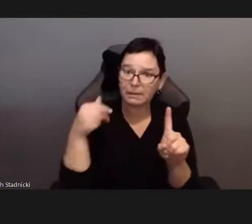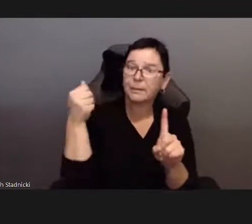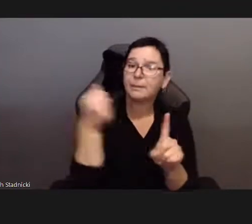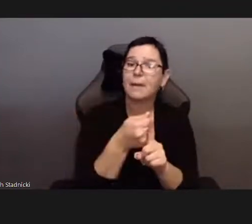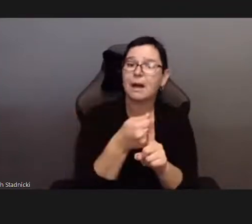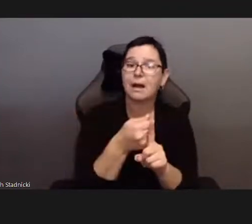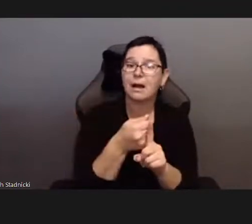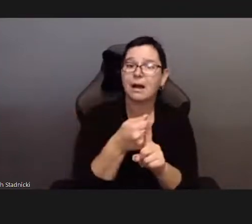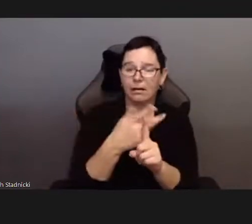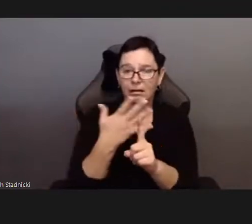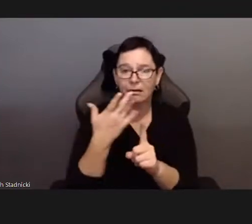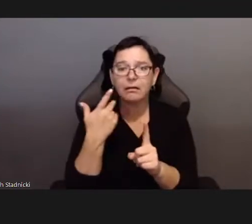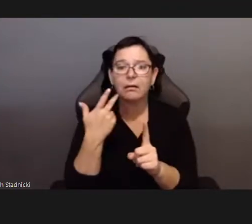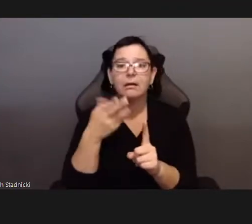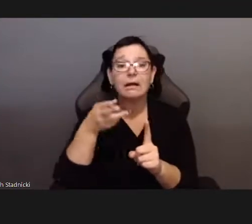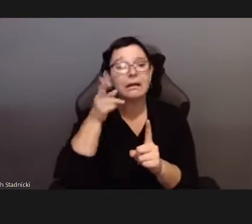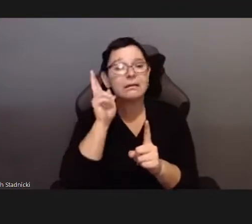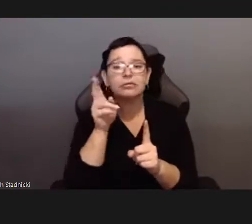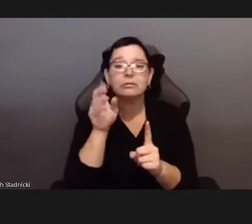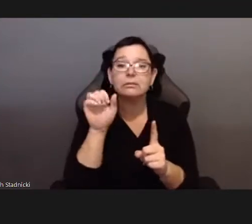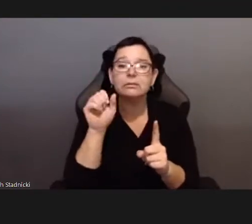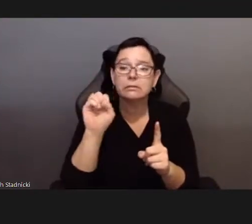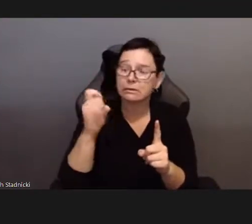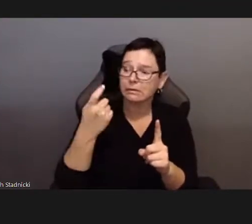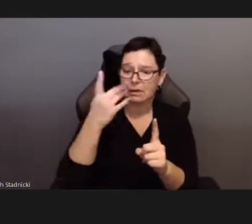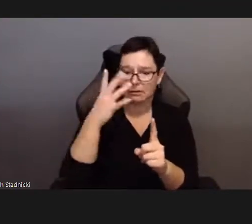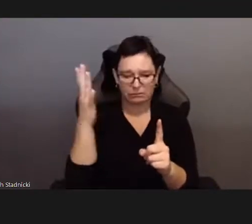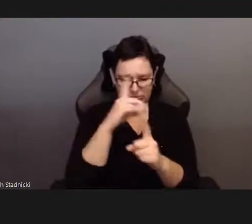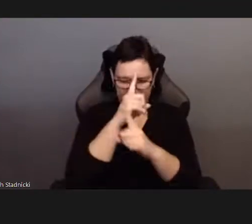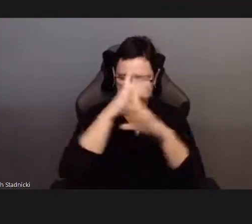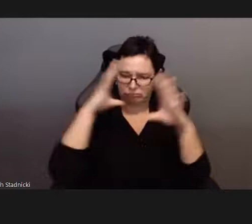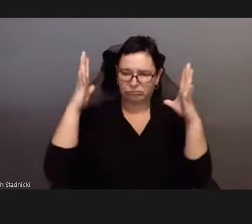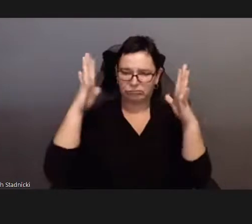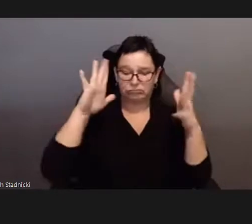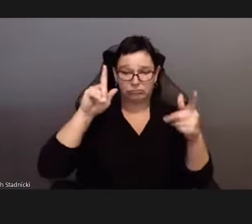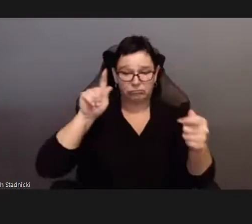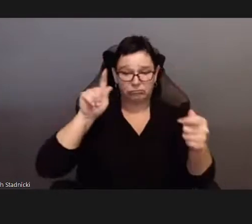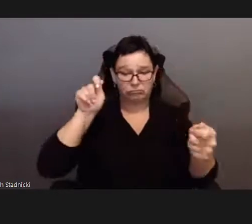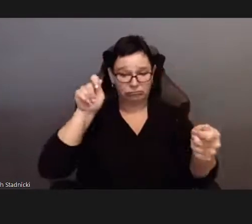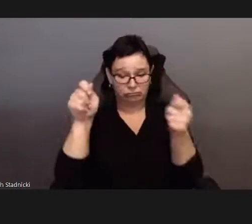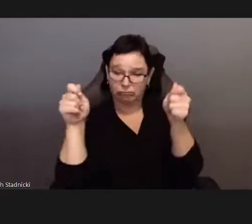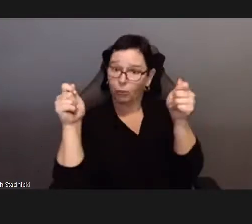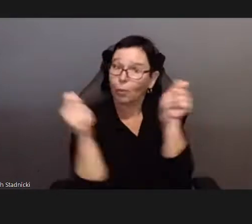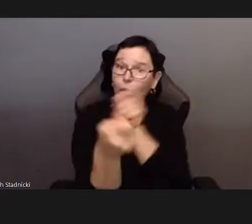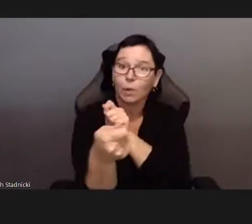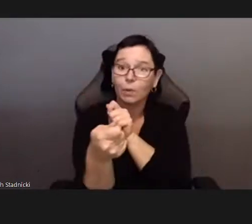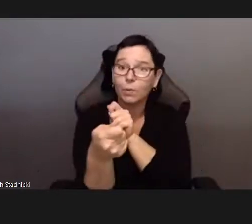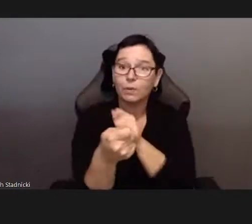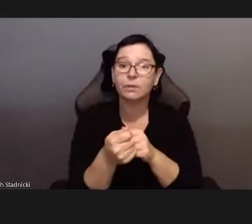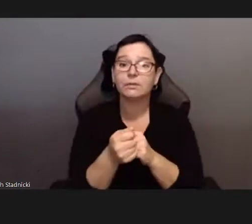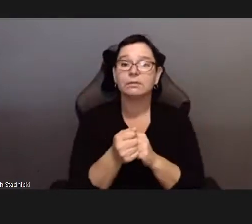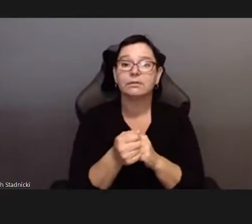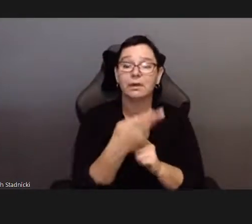the history of sex gets reimagined, reconsistuted and rewritten anew.